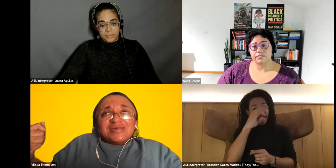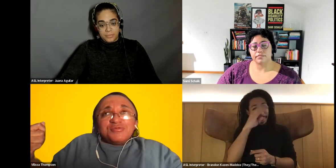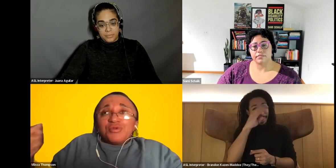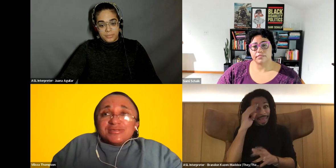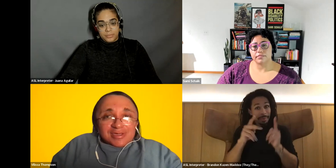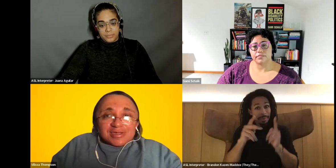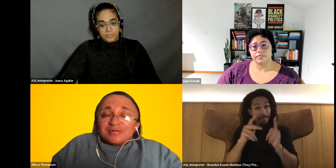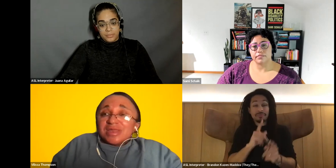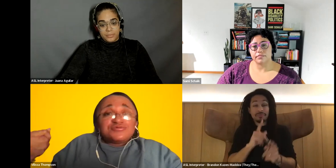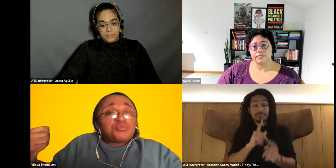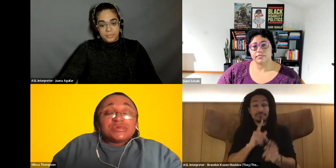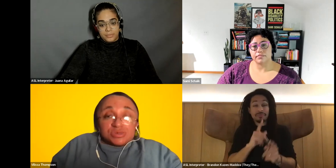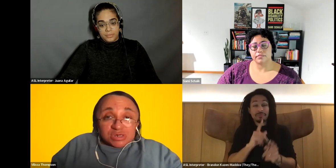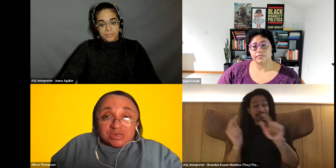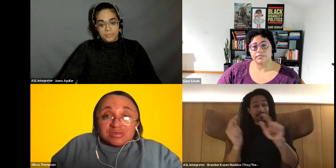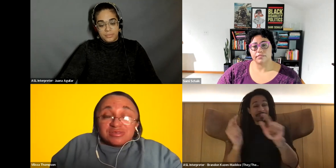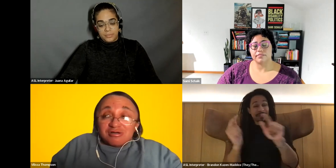Vilissa Thompson: one day at least one generation